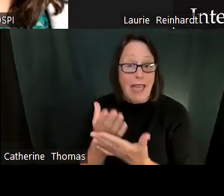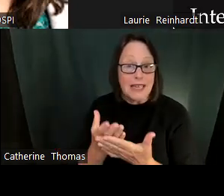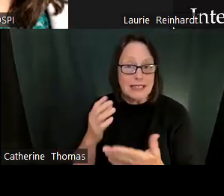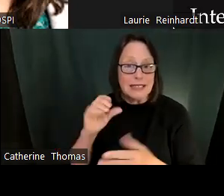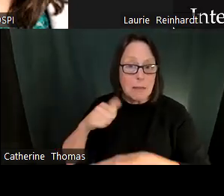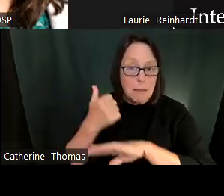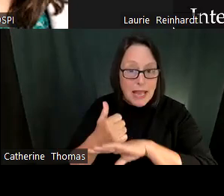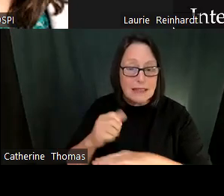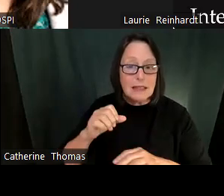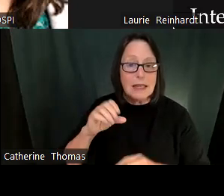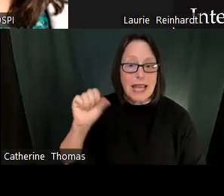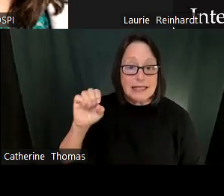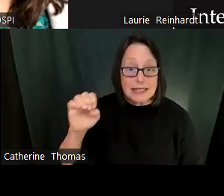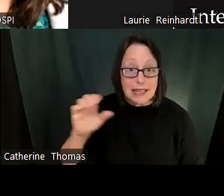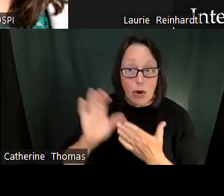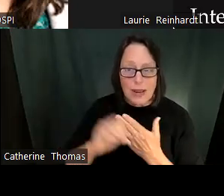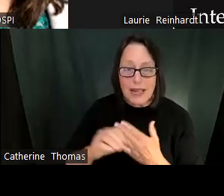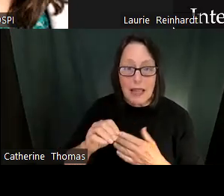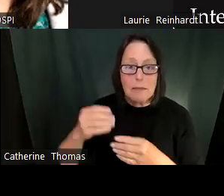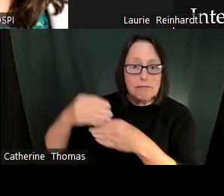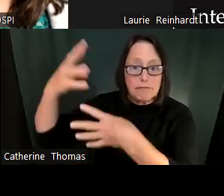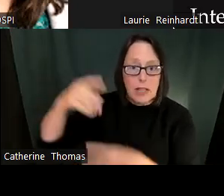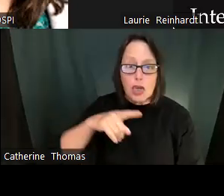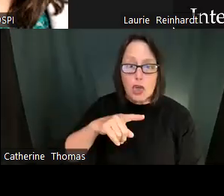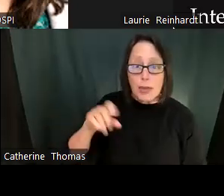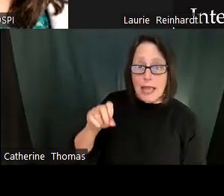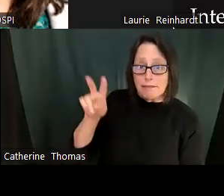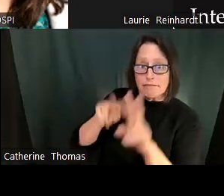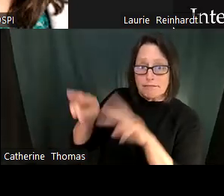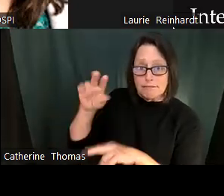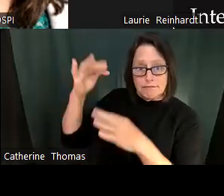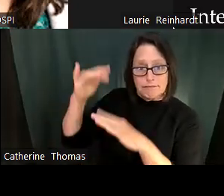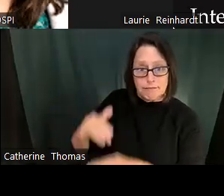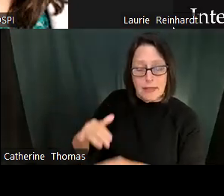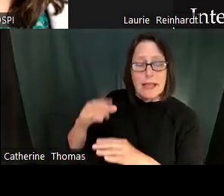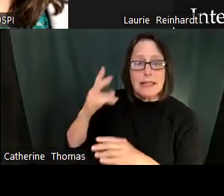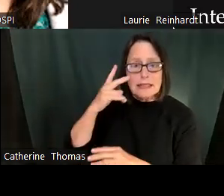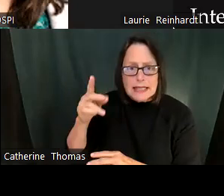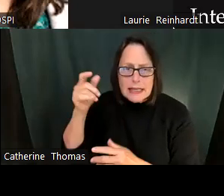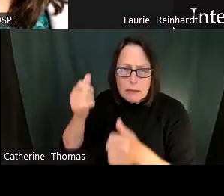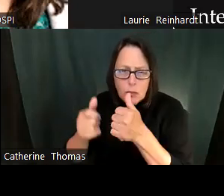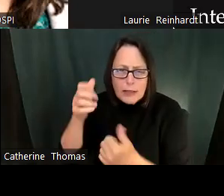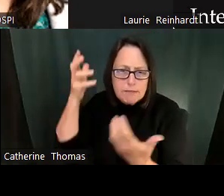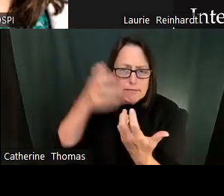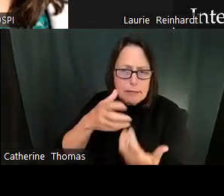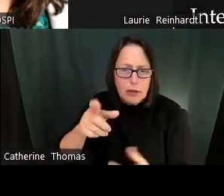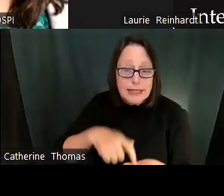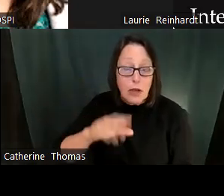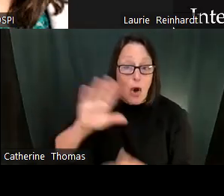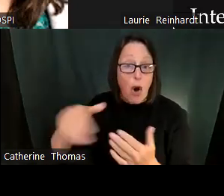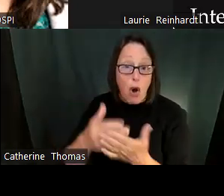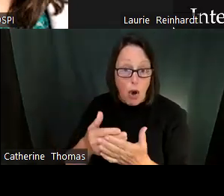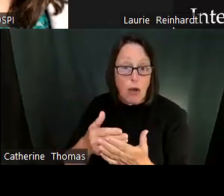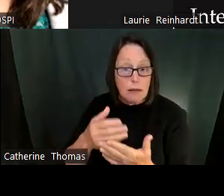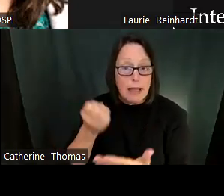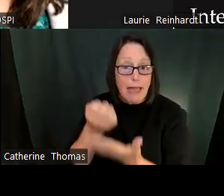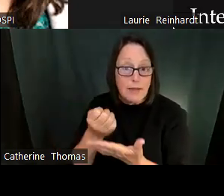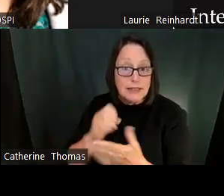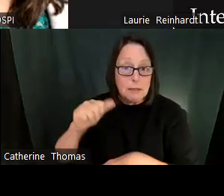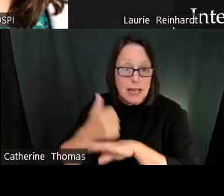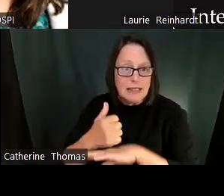So I'd go to actually the castle guide of evidence based those emotional curriculum and there's ways to.